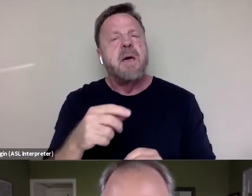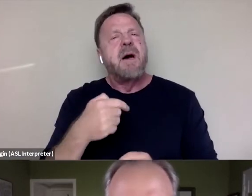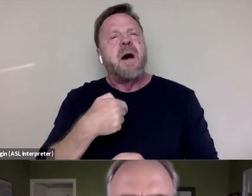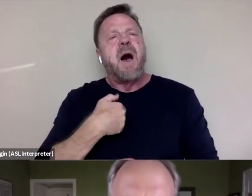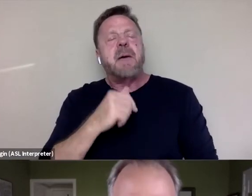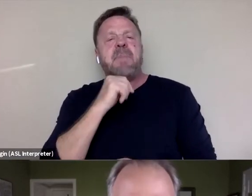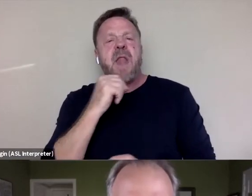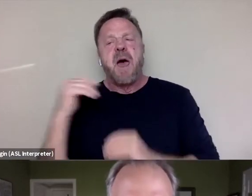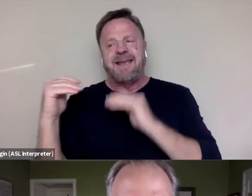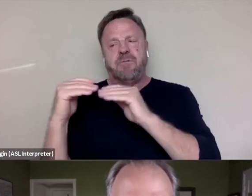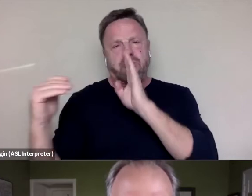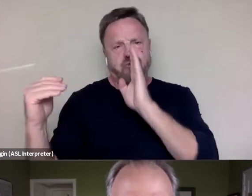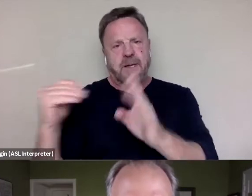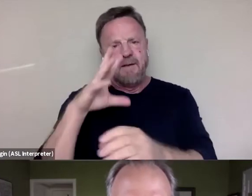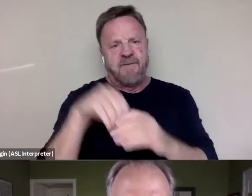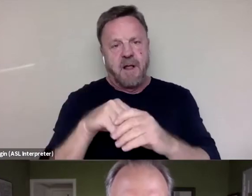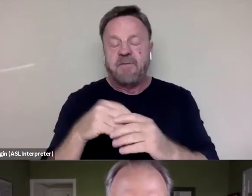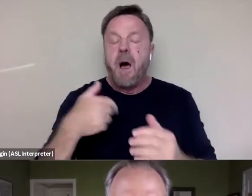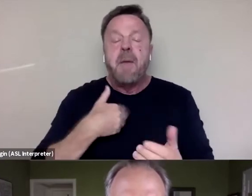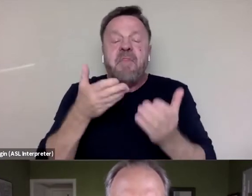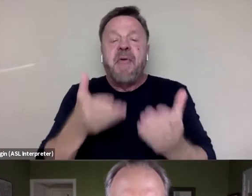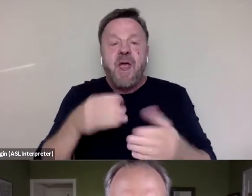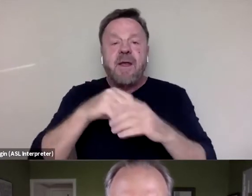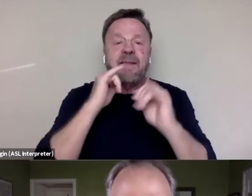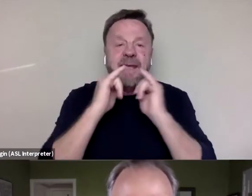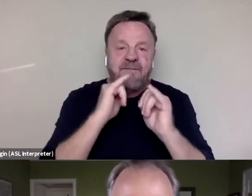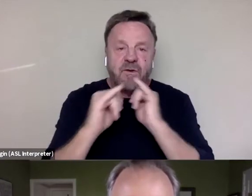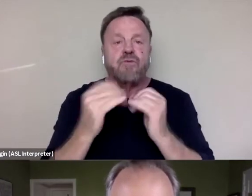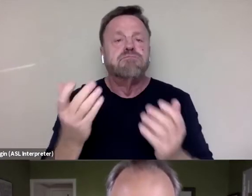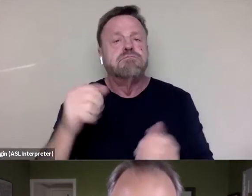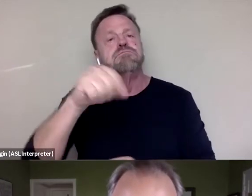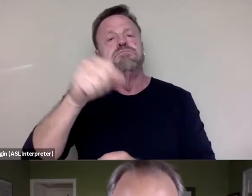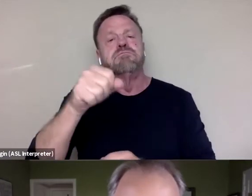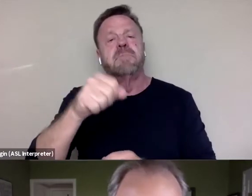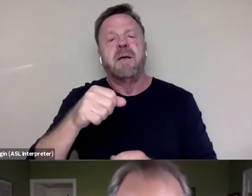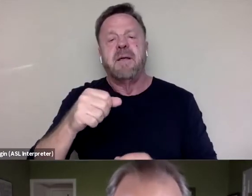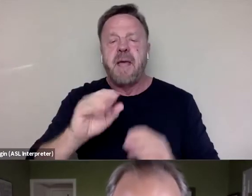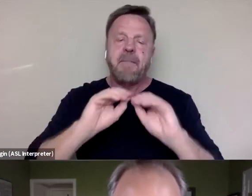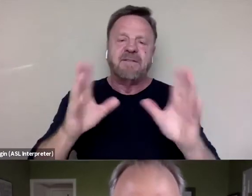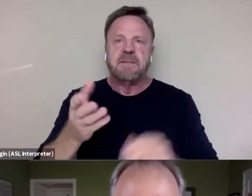I mean, I'm there in the interview. I'm obviously there in the edit room